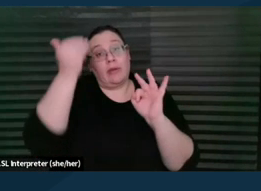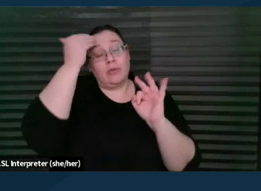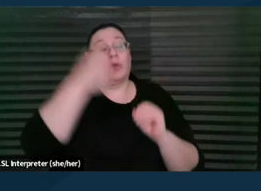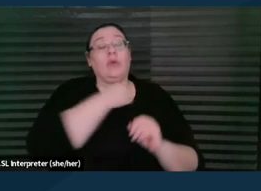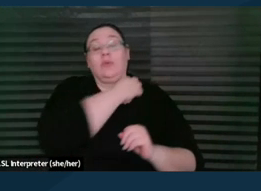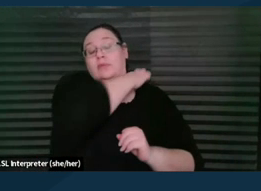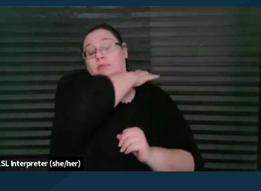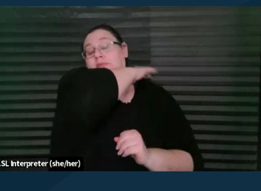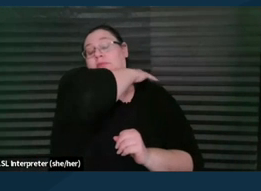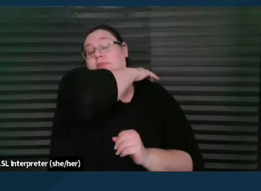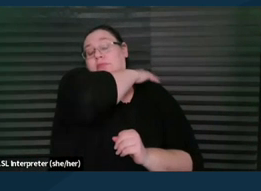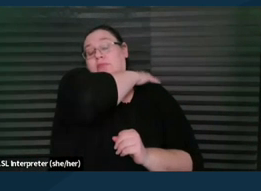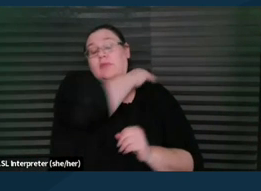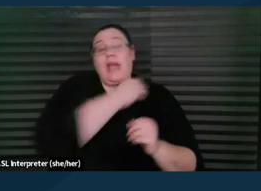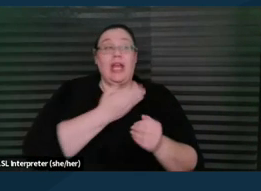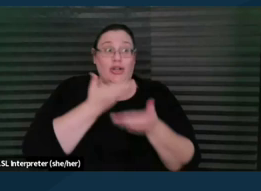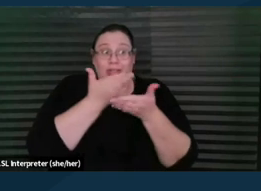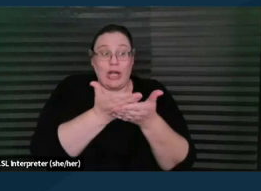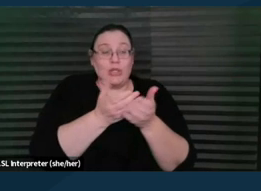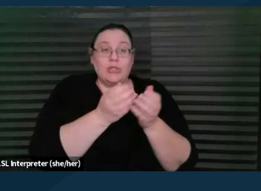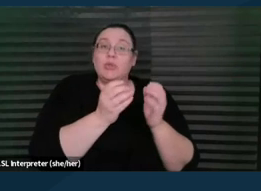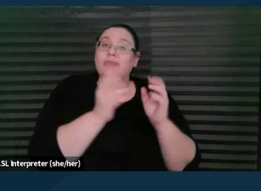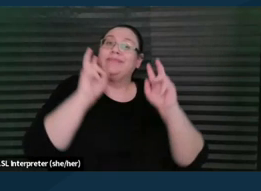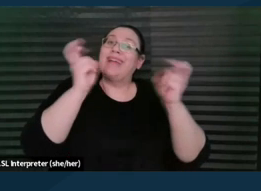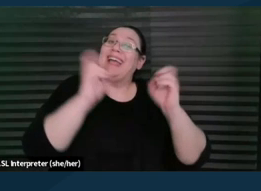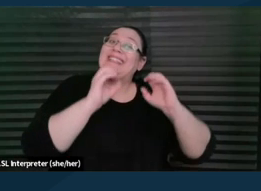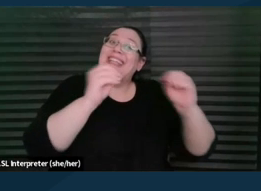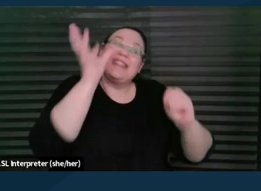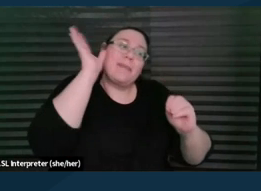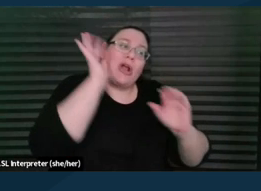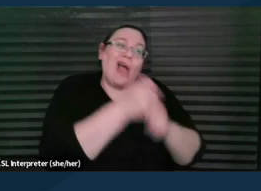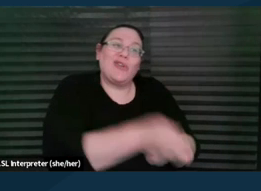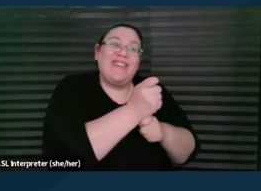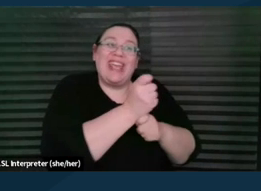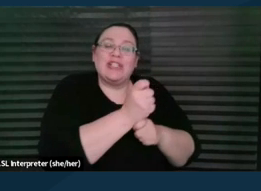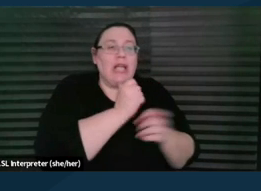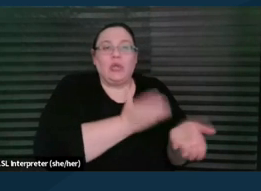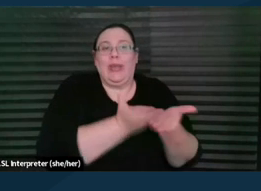And you're there to teach the parent to fish, to figure out what it will look like in the future when you're not there.